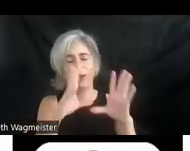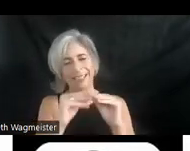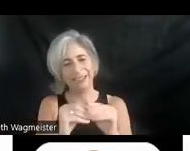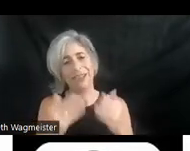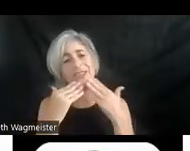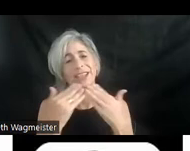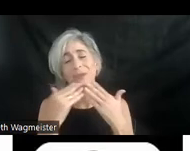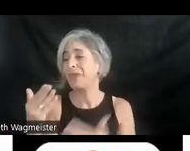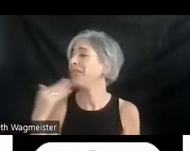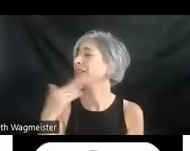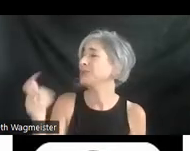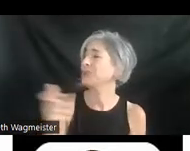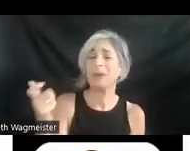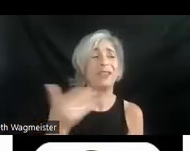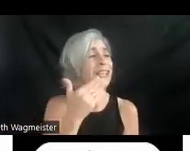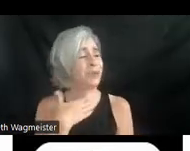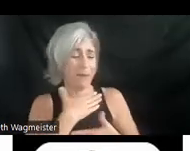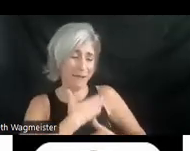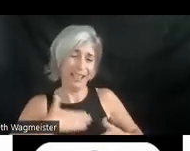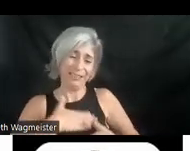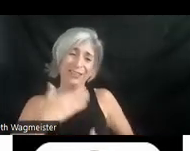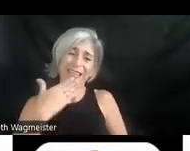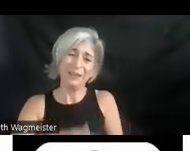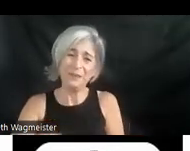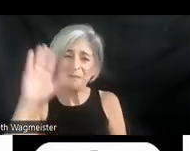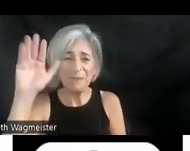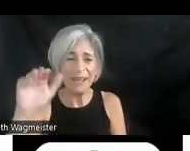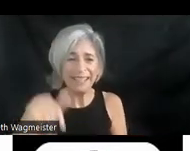Thanks so much. It's a pleasure. Byebye.